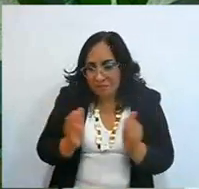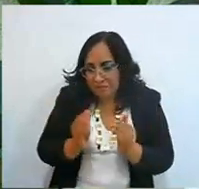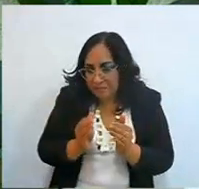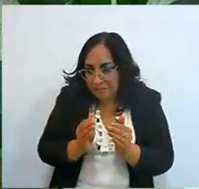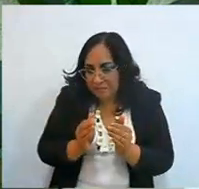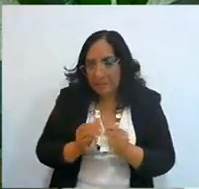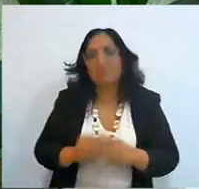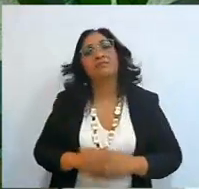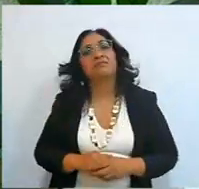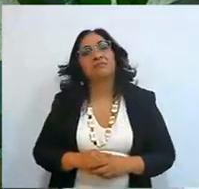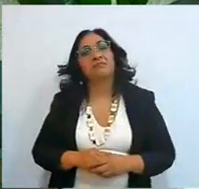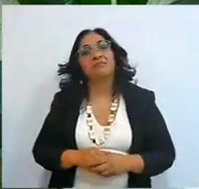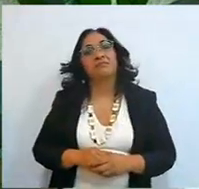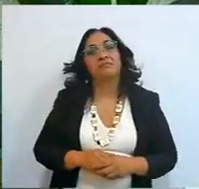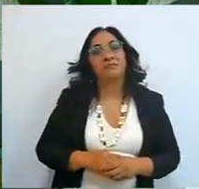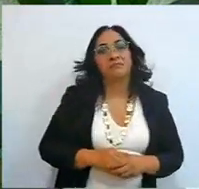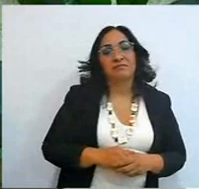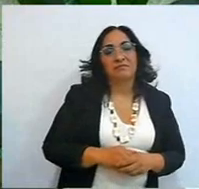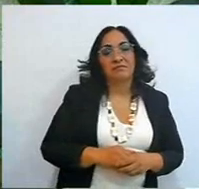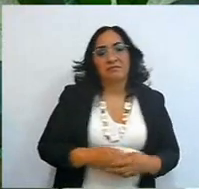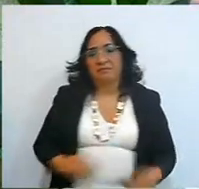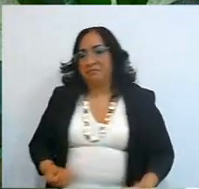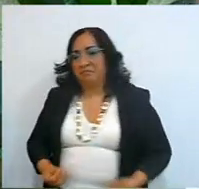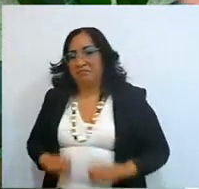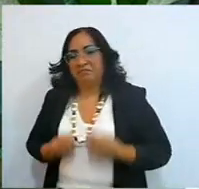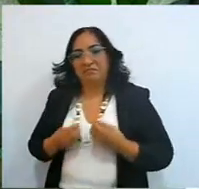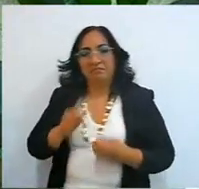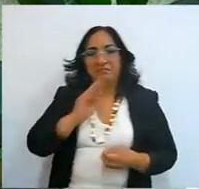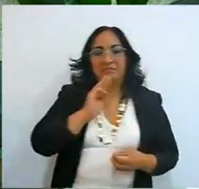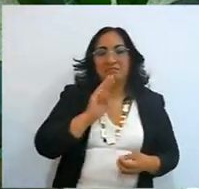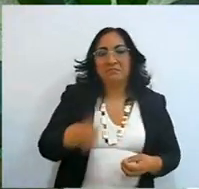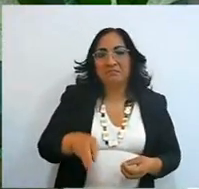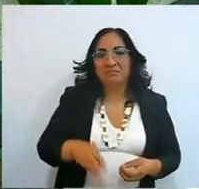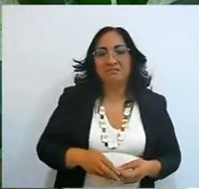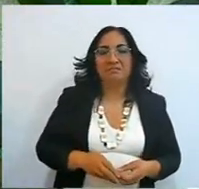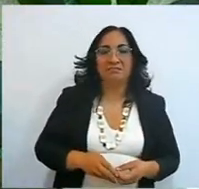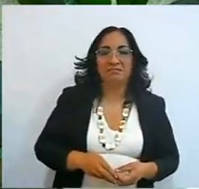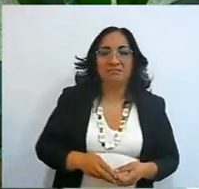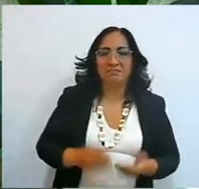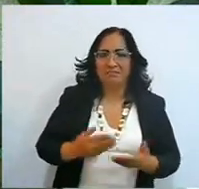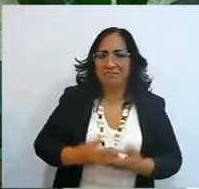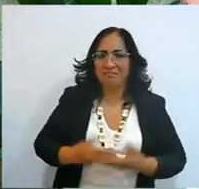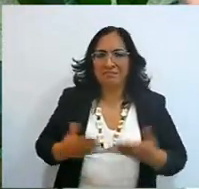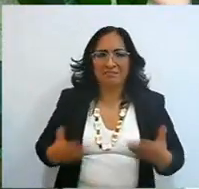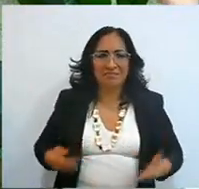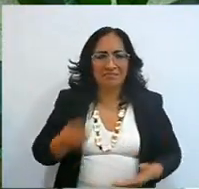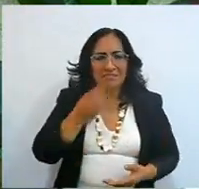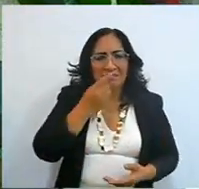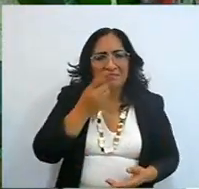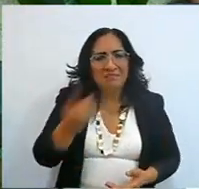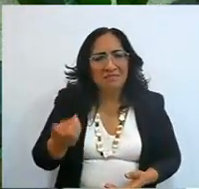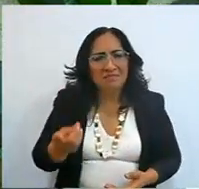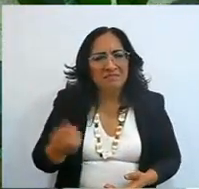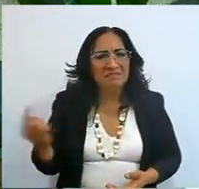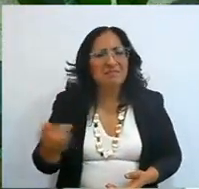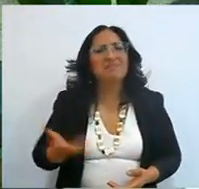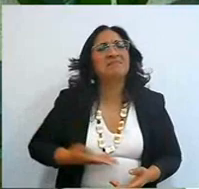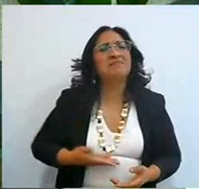and logic, what are you doing here, let's see, show me your house that you say you have, what are you waiting for to change,